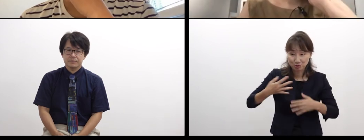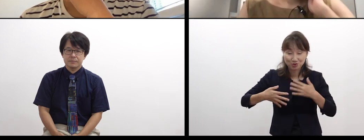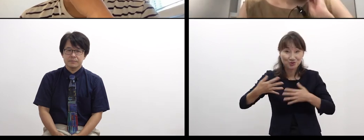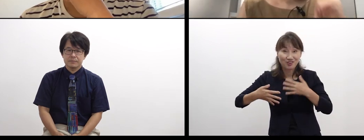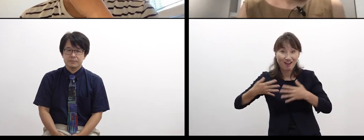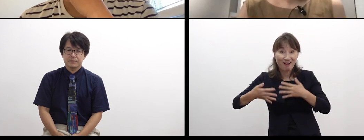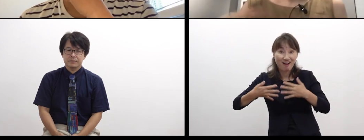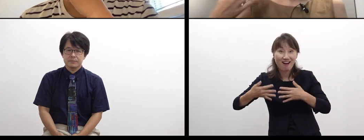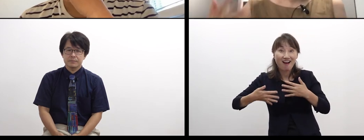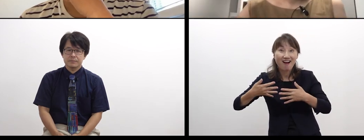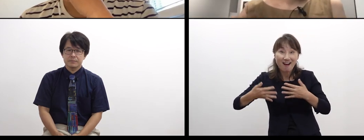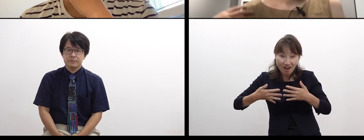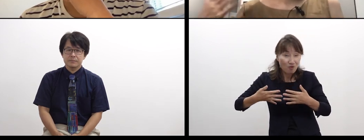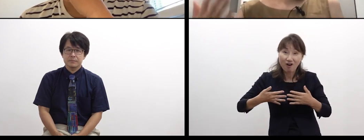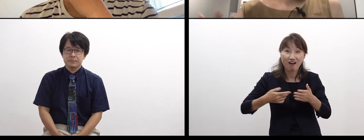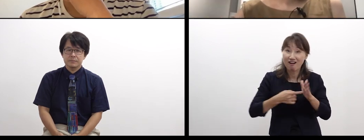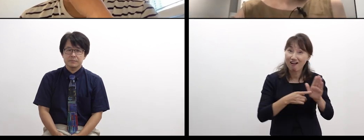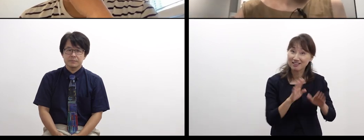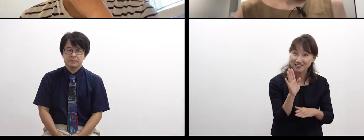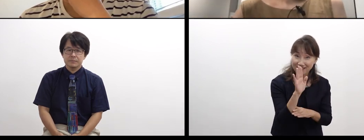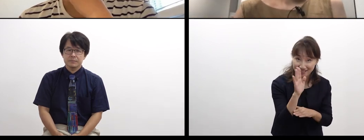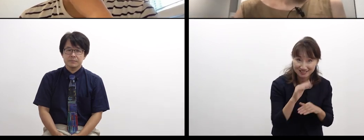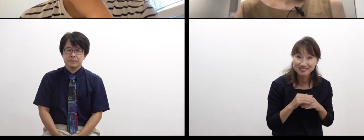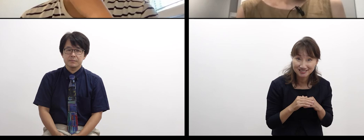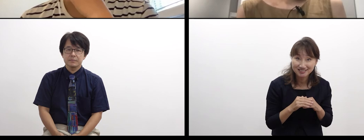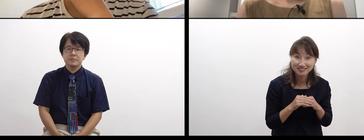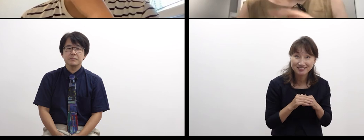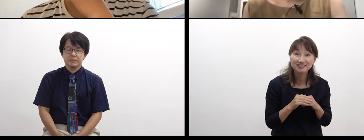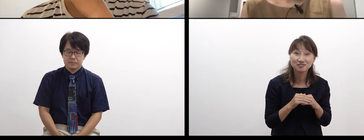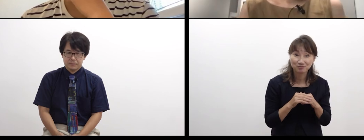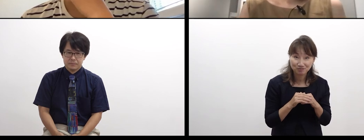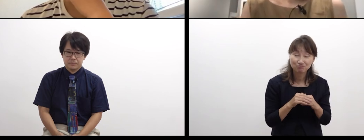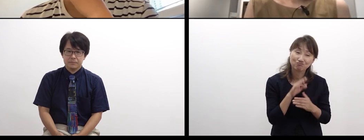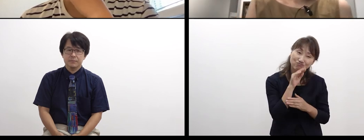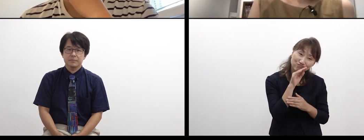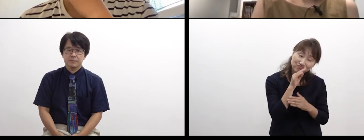does not often appear, or there is no space.